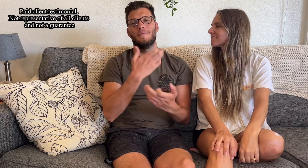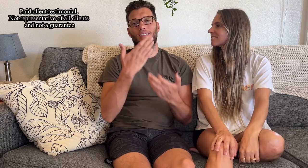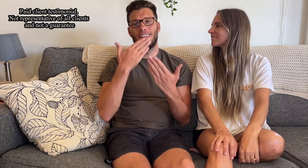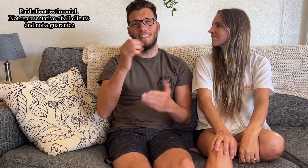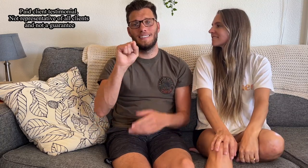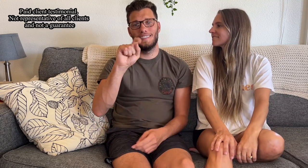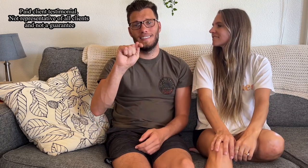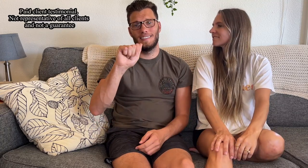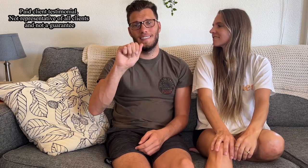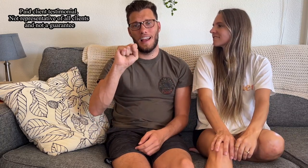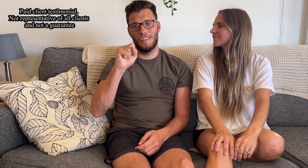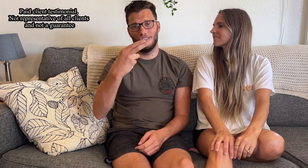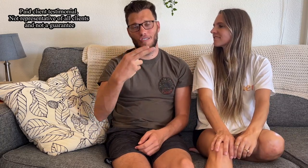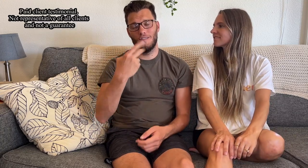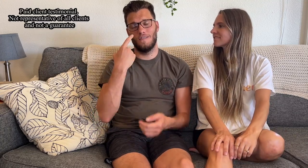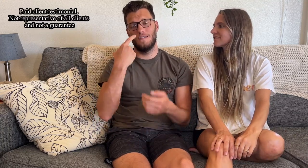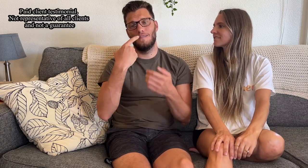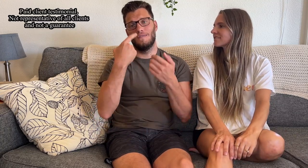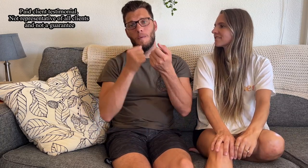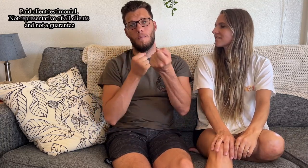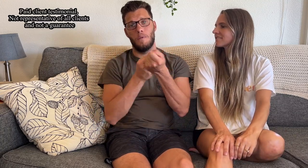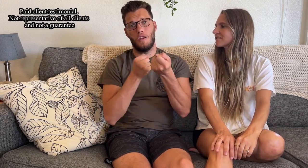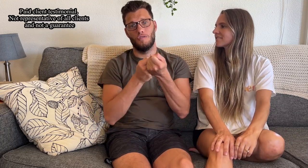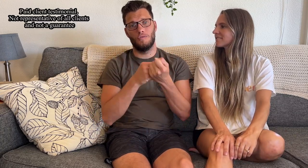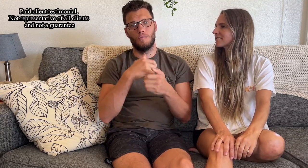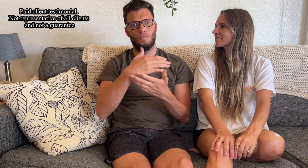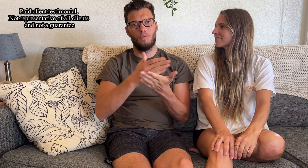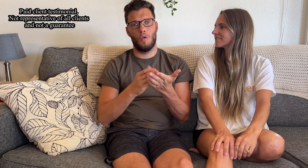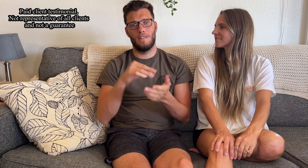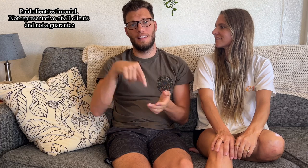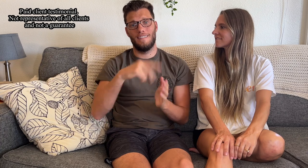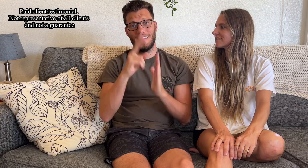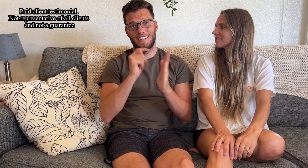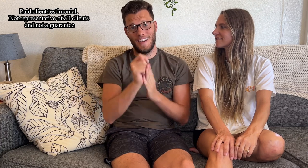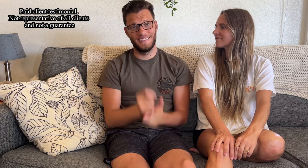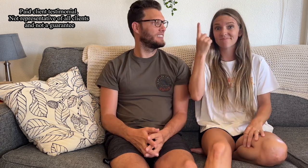We want to thank Stash for sponsoring this portion of our video today.